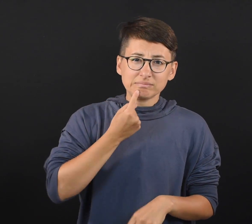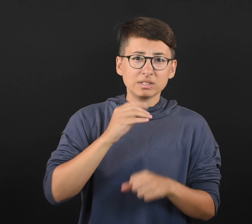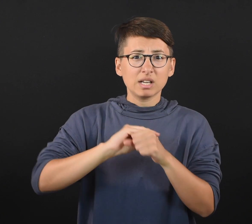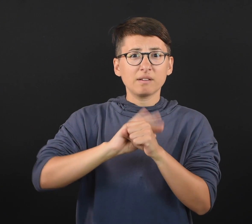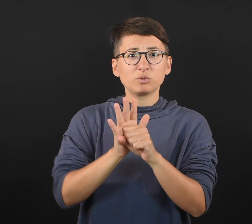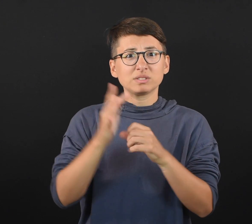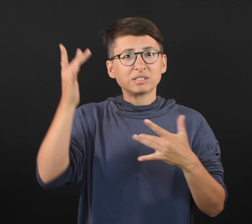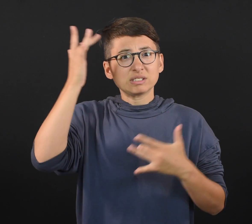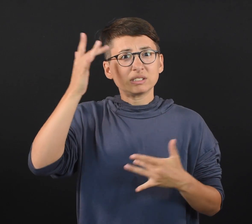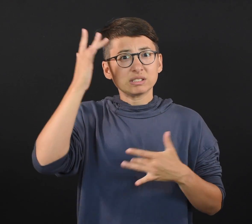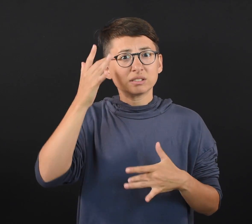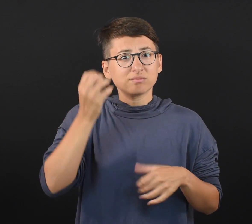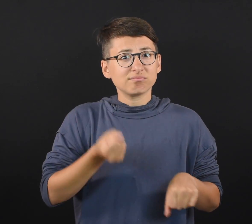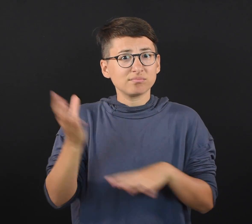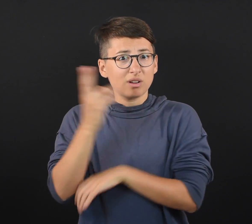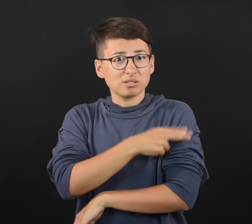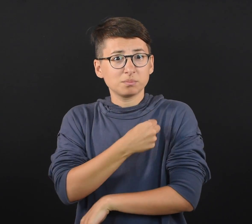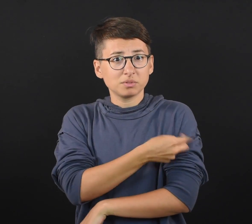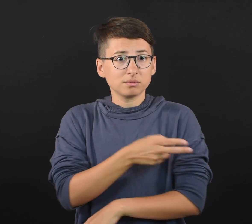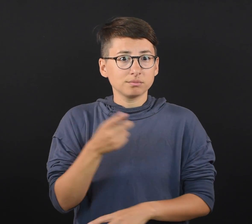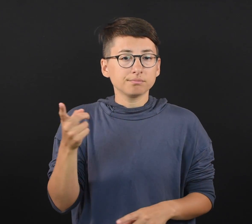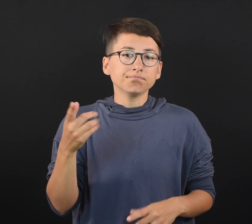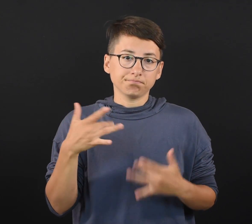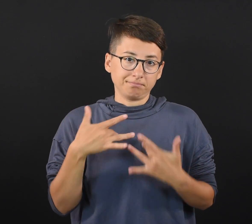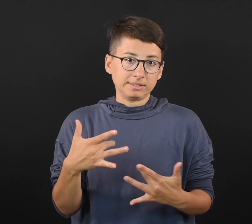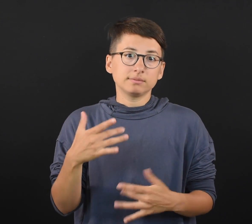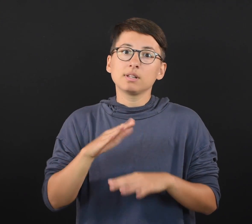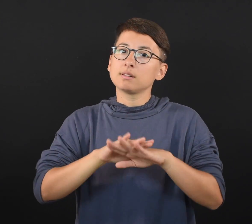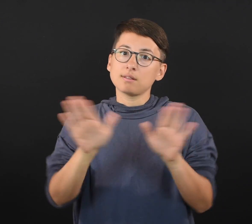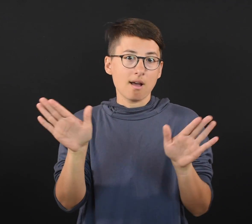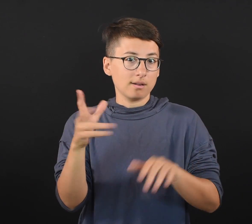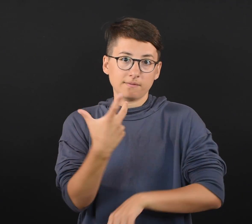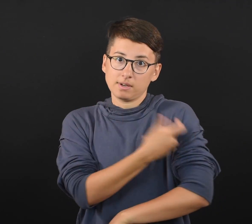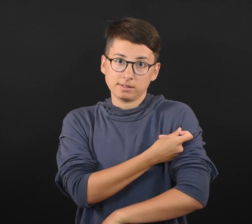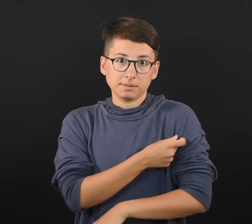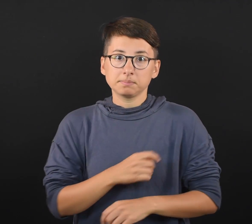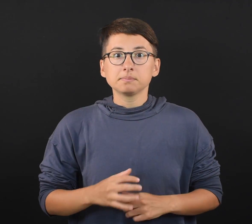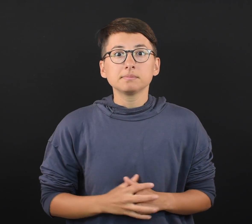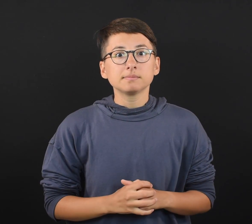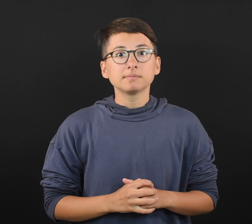experiencing serious COVID-19 illness are unvaccinated.